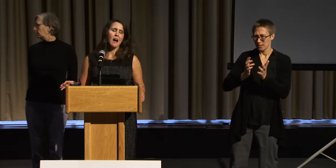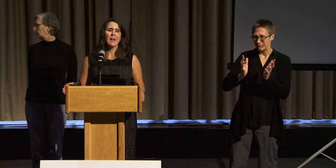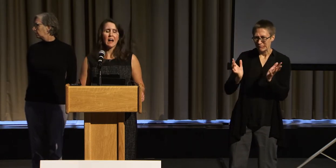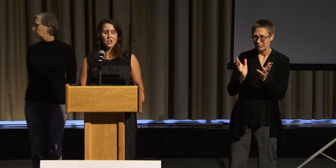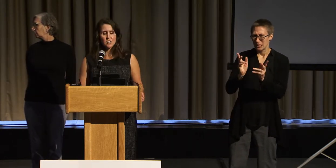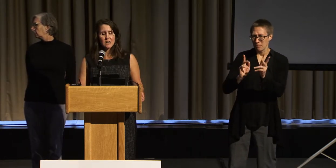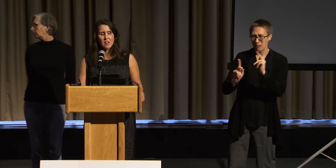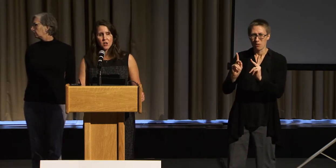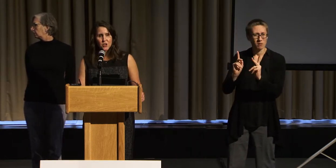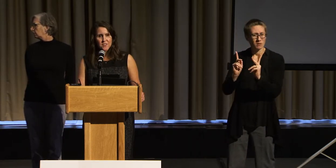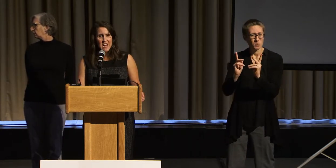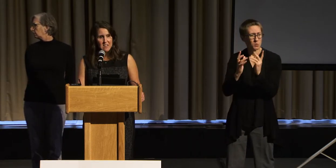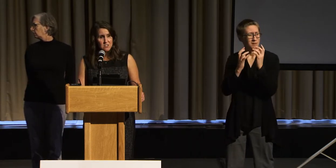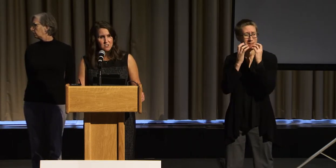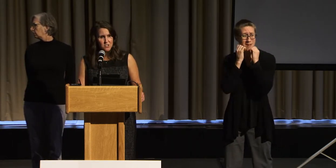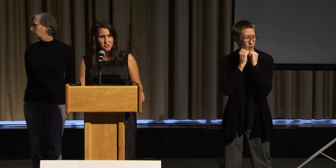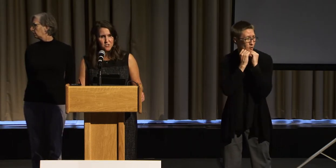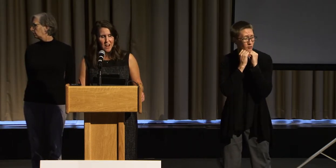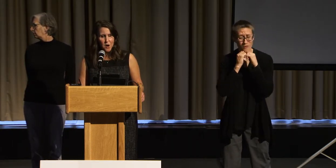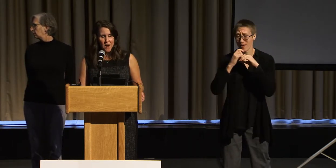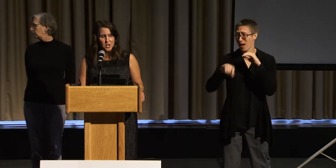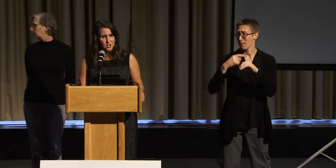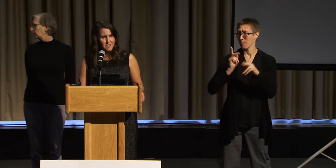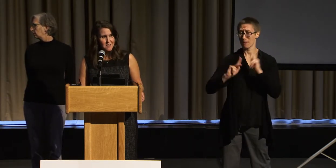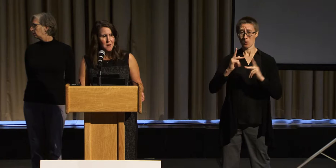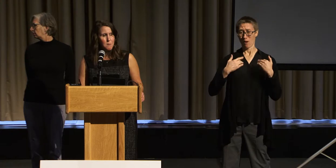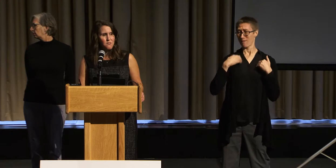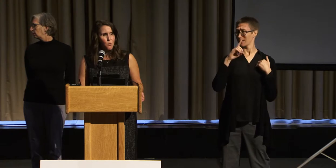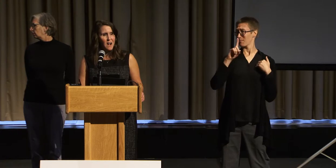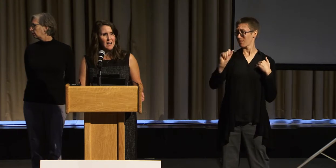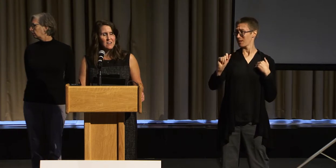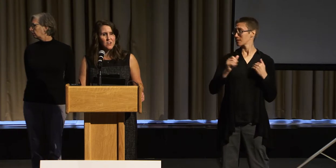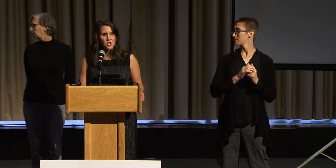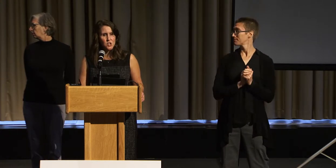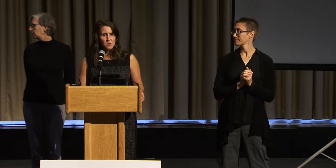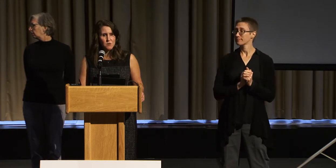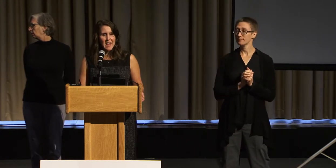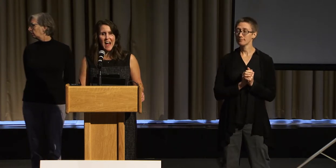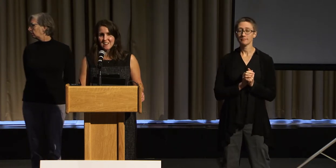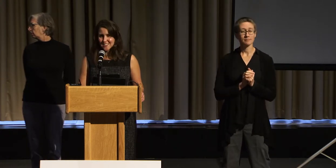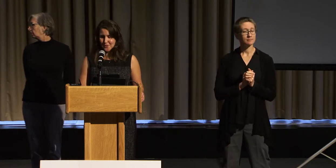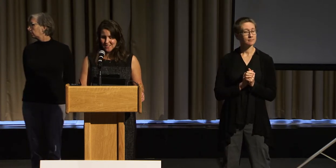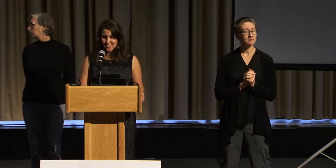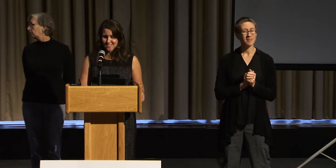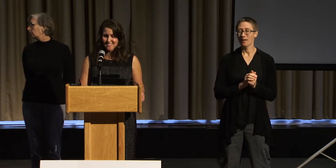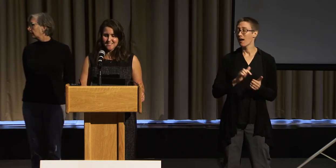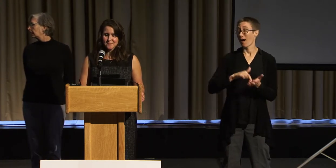I actually learned the answer to that question before I even knew to ask the question.